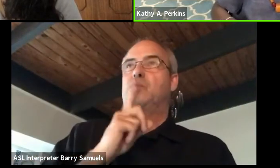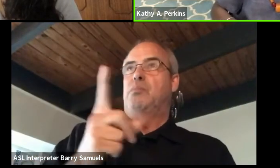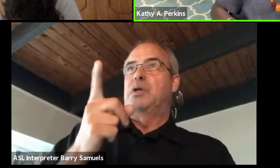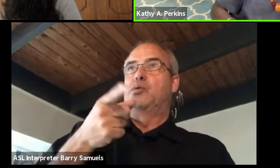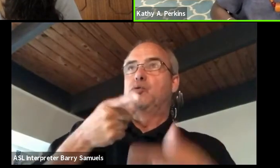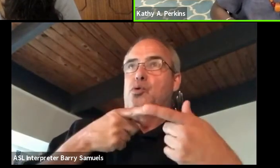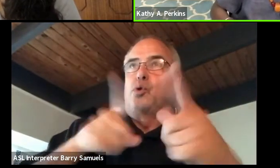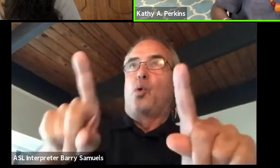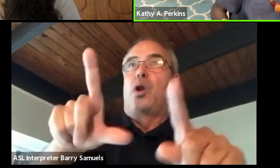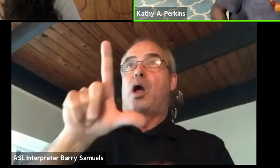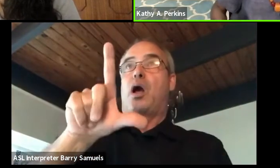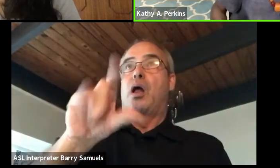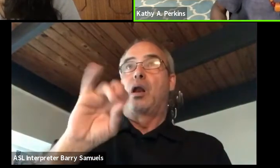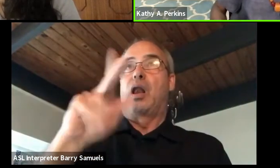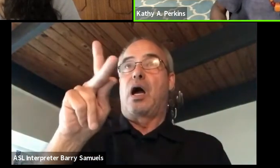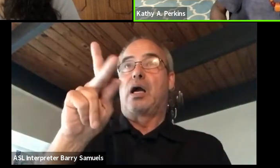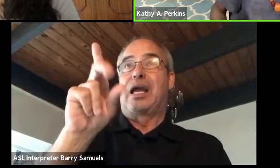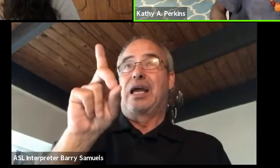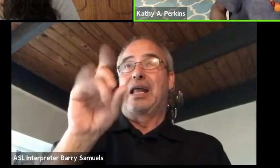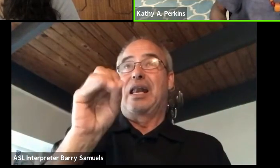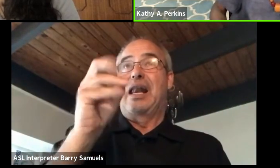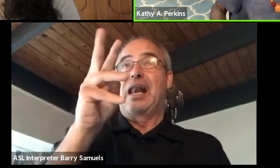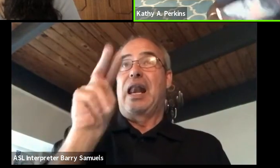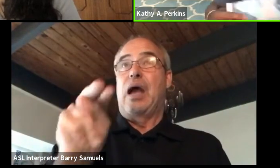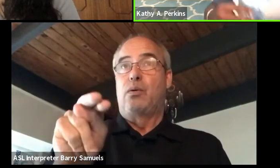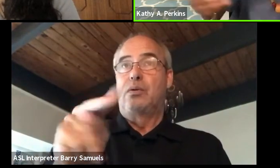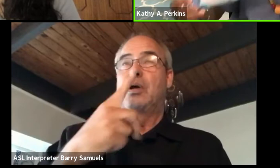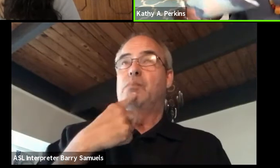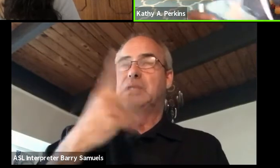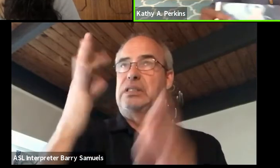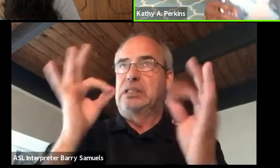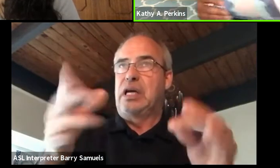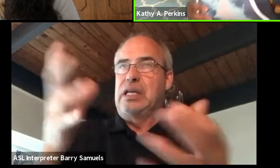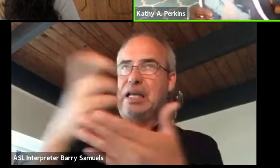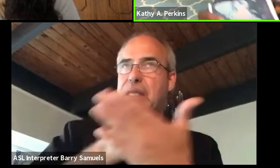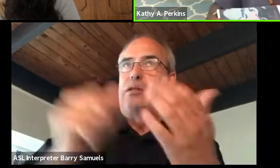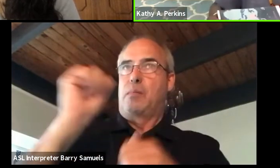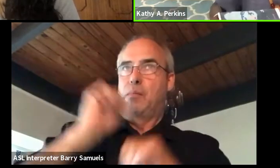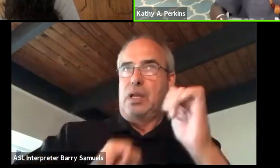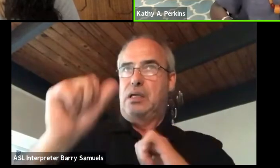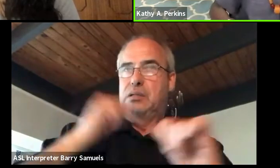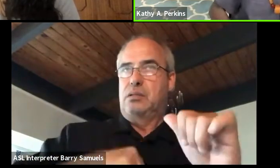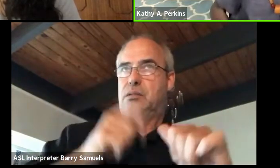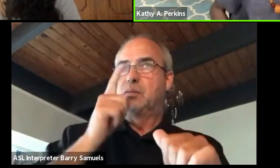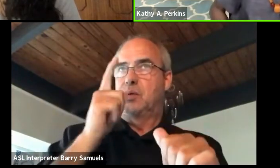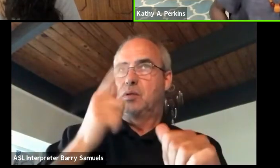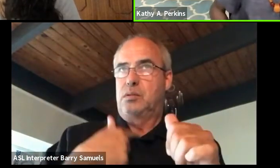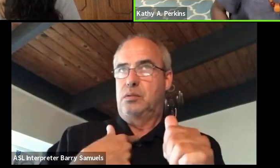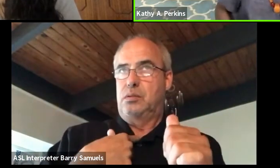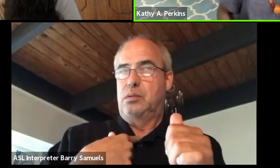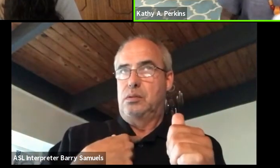I decided I wanted to do a collection of plays, which I came to decide to call them performance pieces.